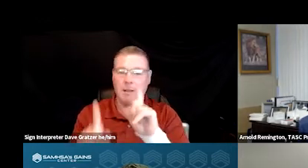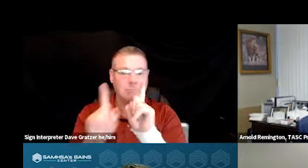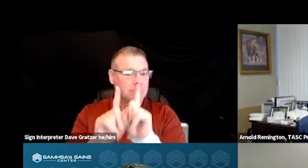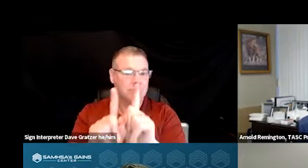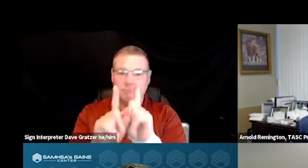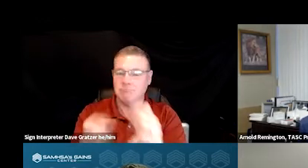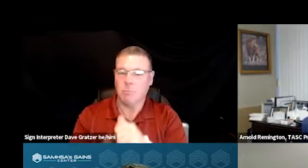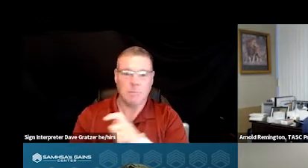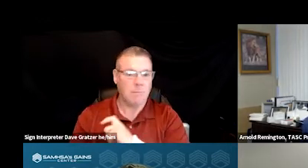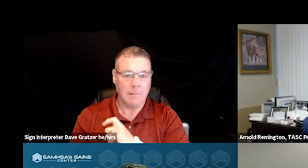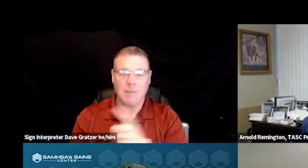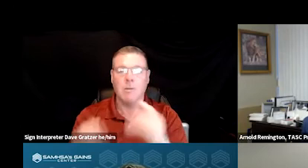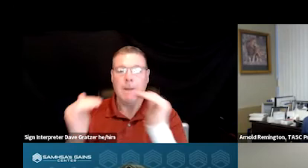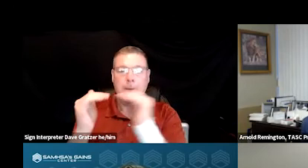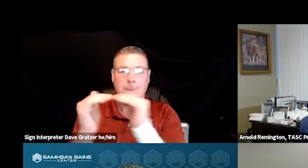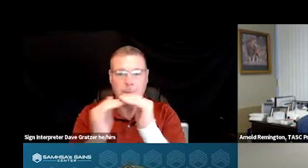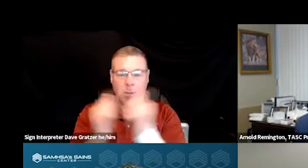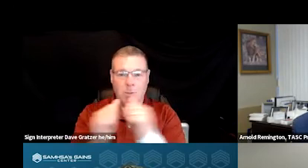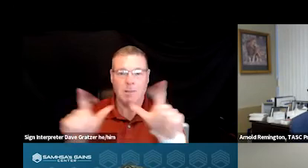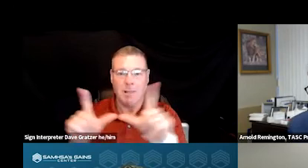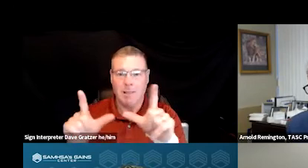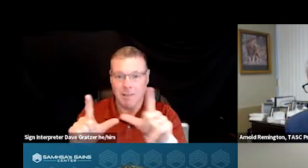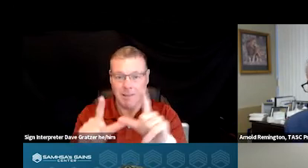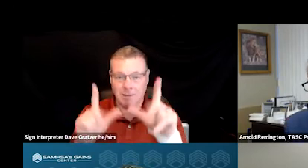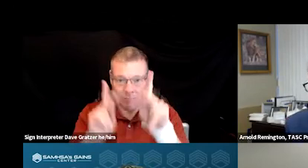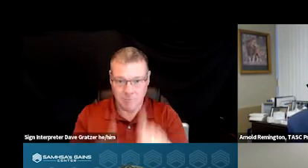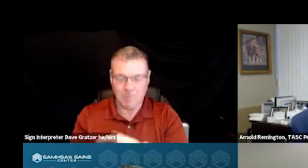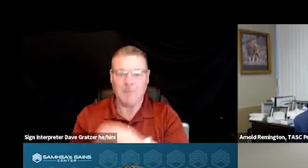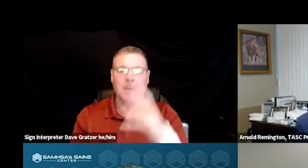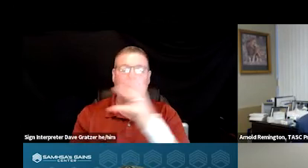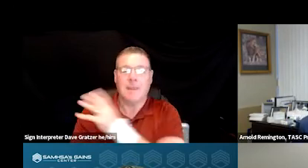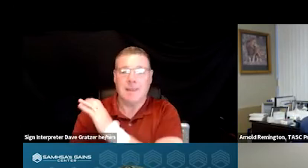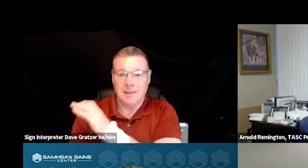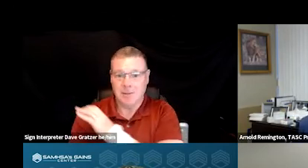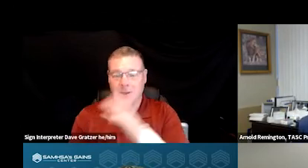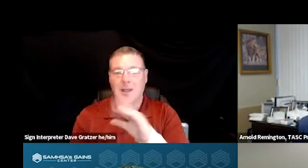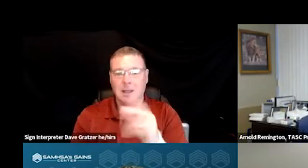We send out a peer with a licensed clinician, and we do that two thirds of the state.